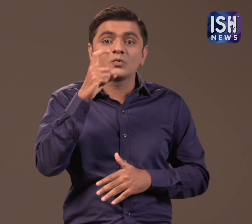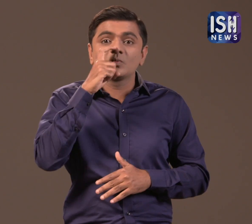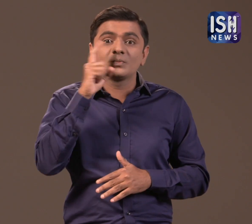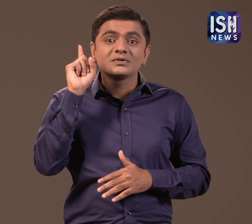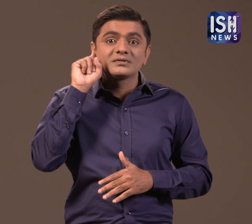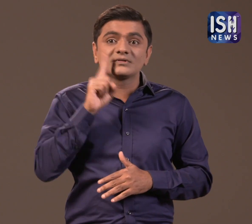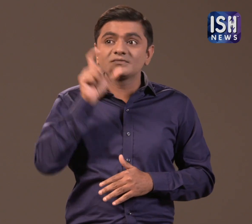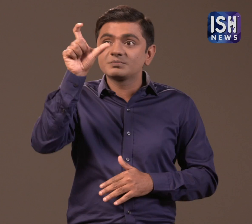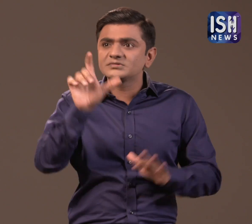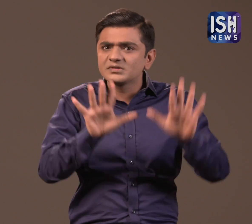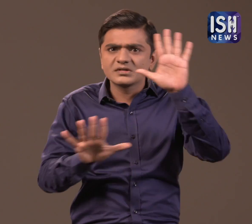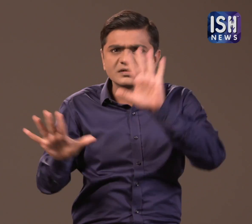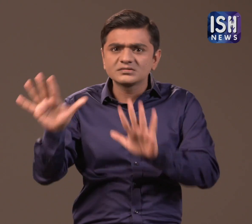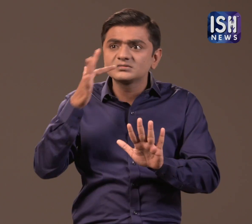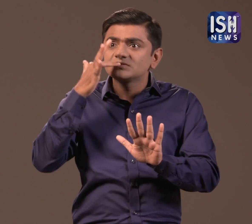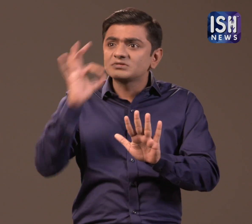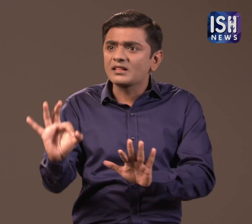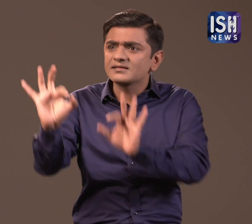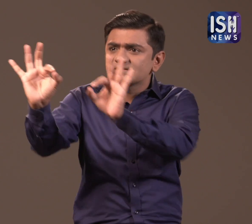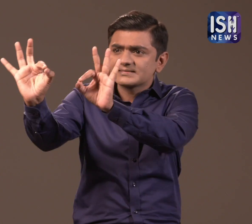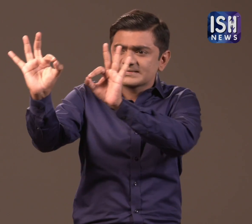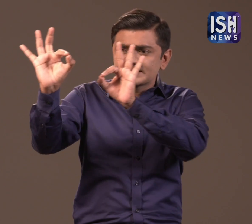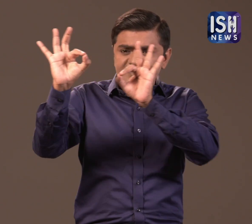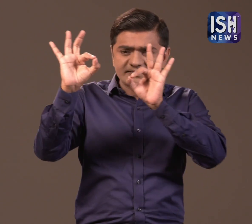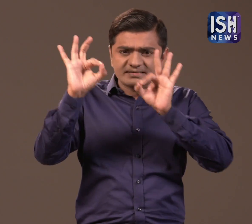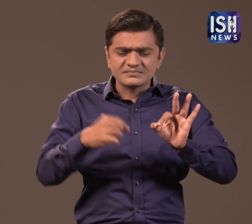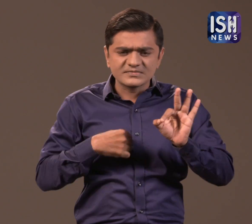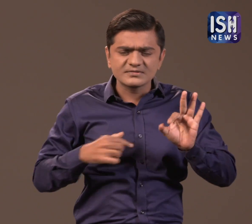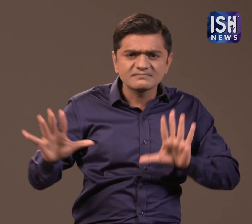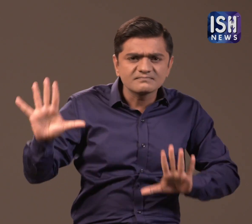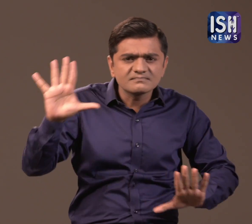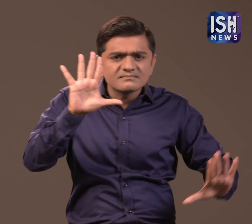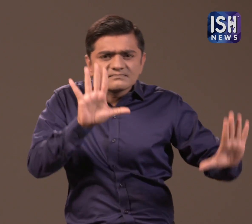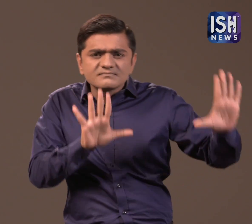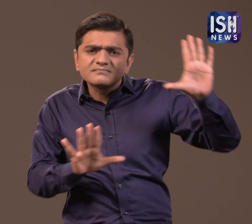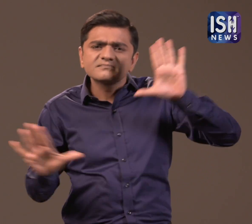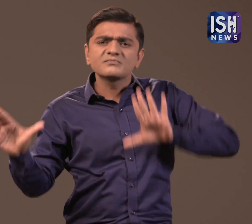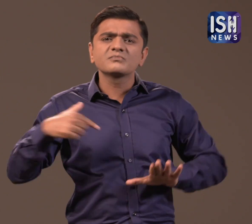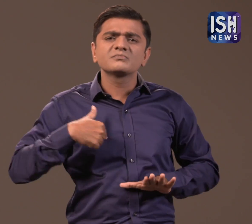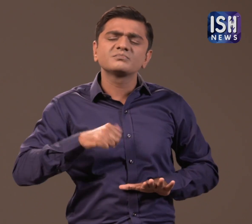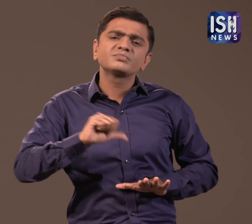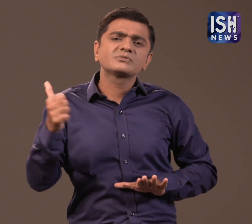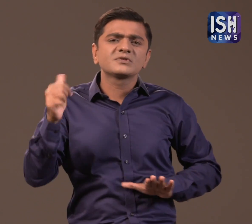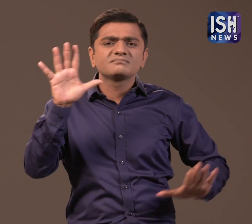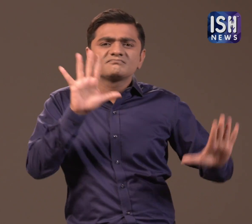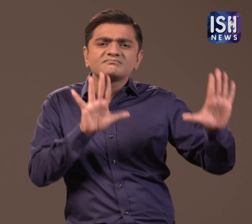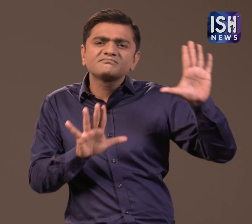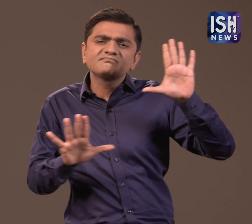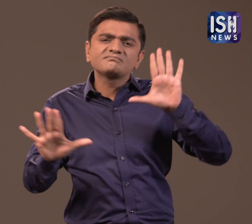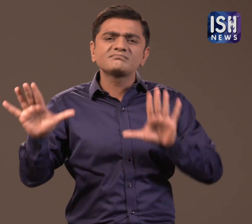She wants to make sure her portrayal of the Deaf girl is as real as possible.